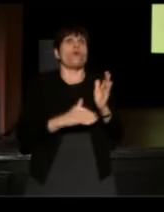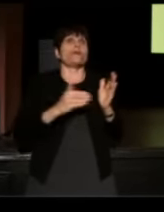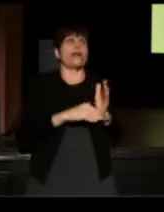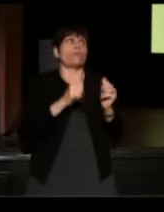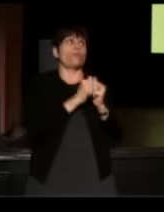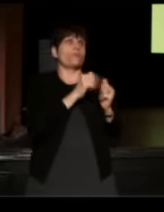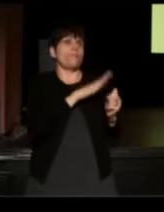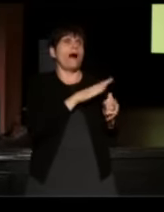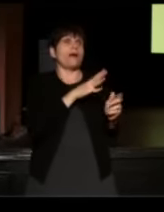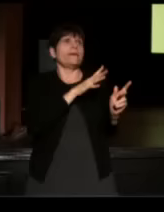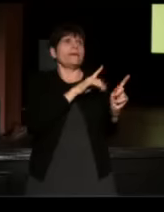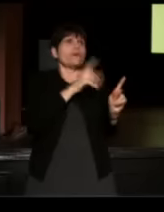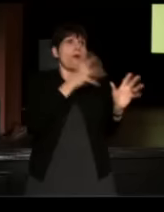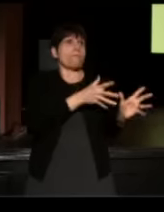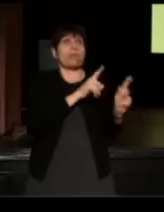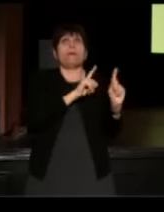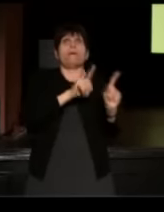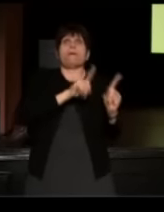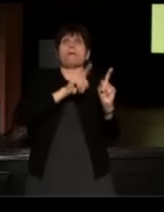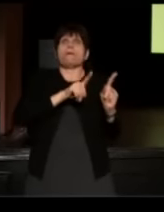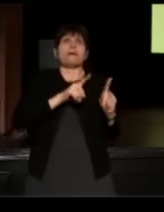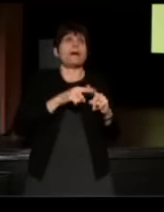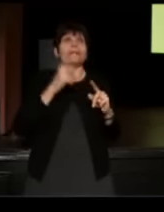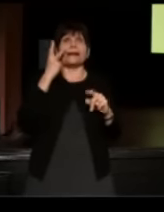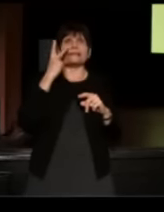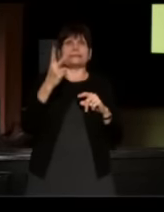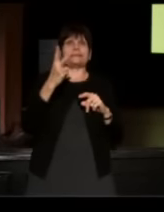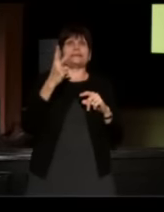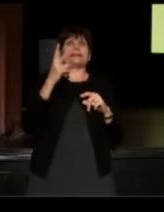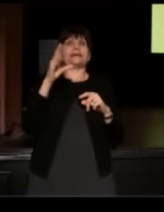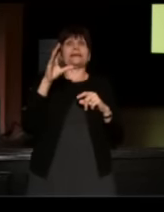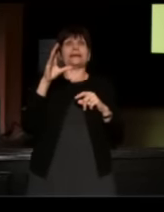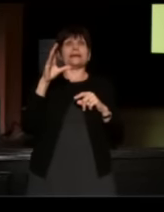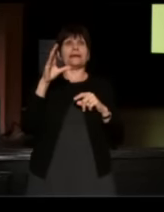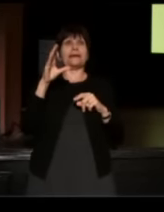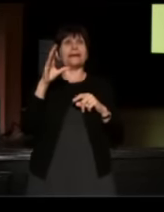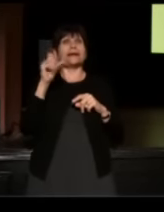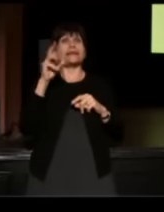and I think about moments like seeing a Carolyn, or change.